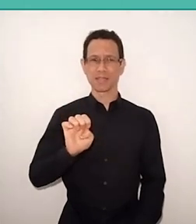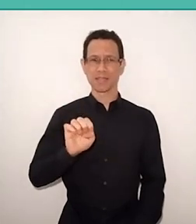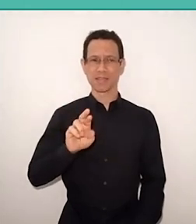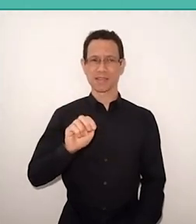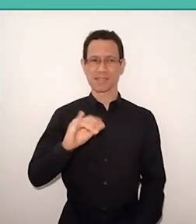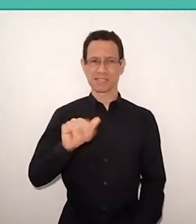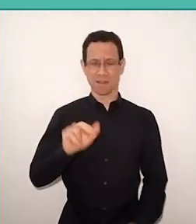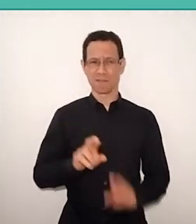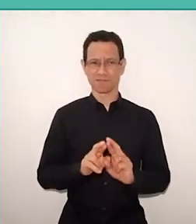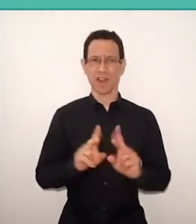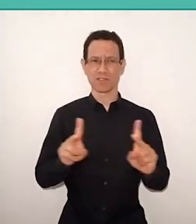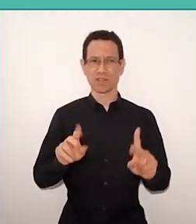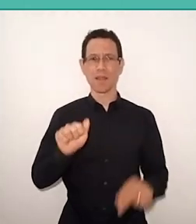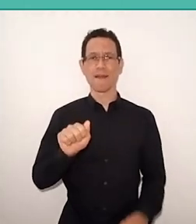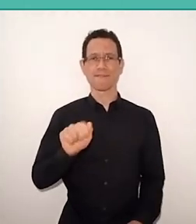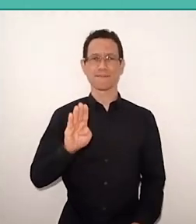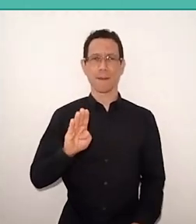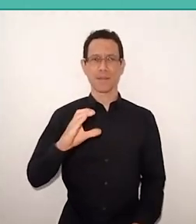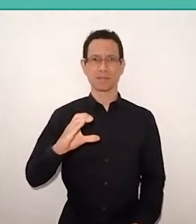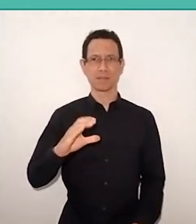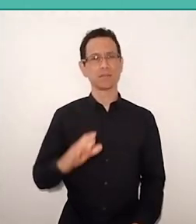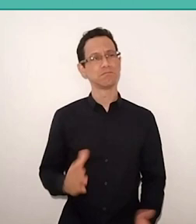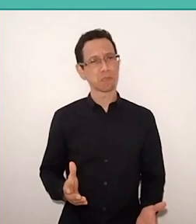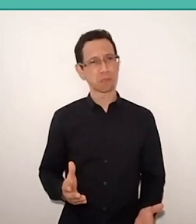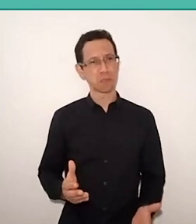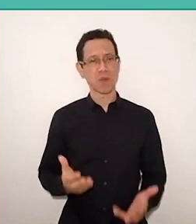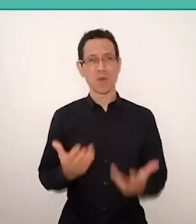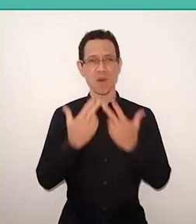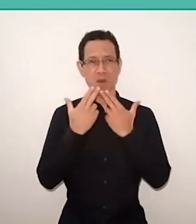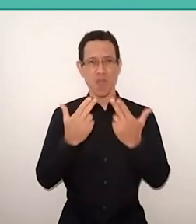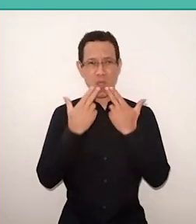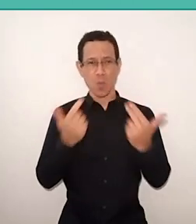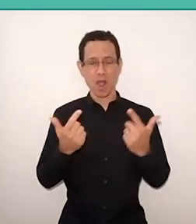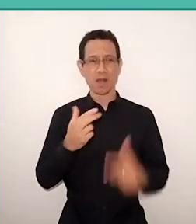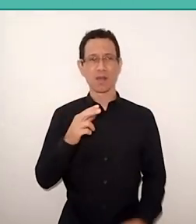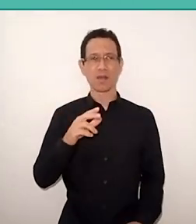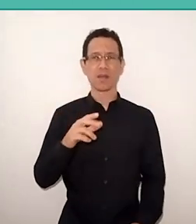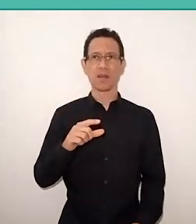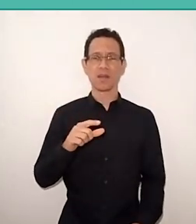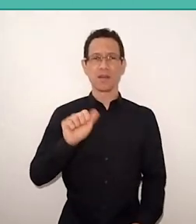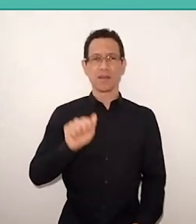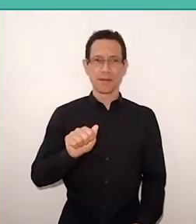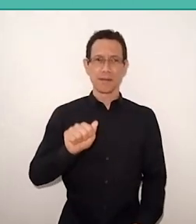One of them means mastery of the language code and the other is domain language.